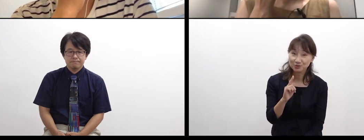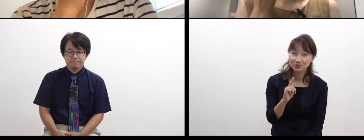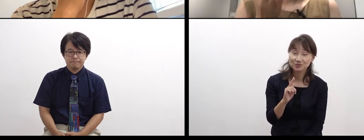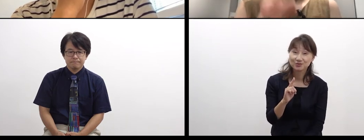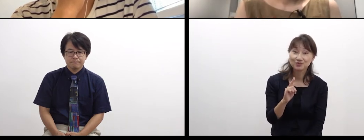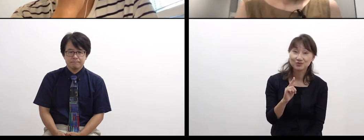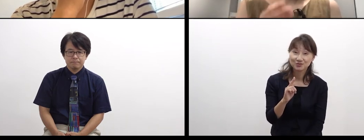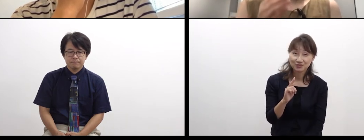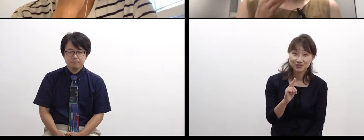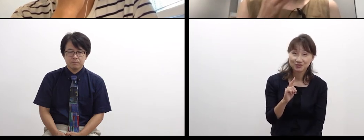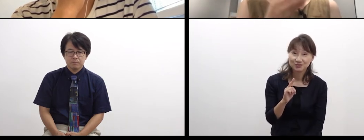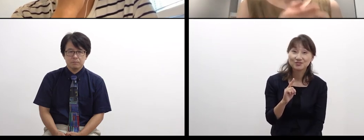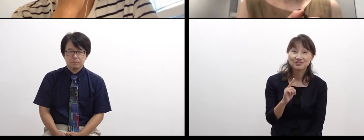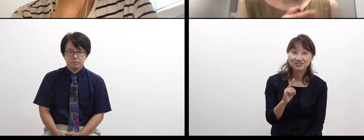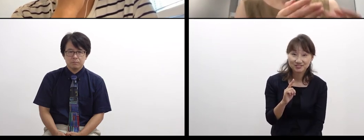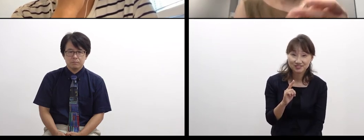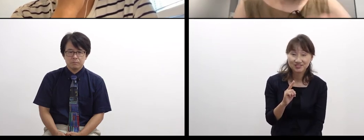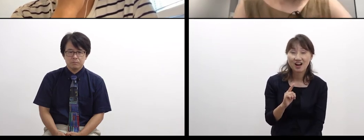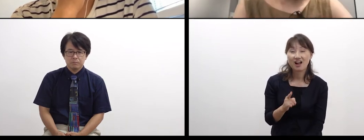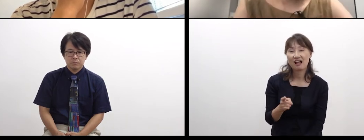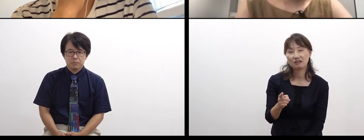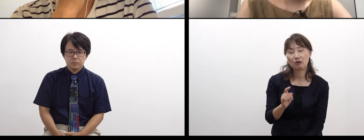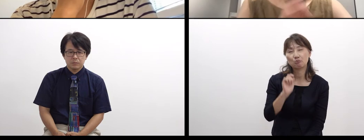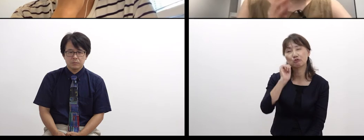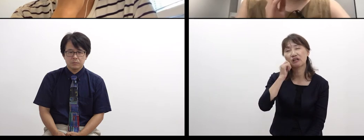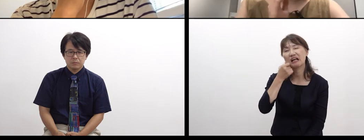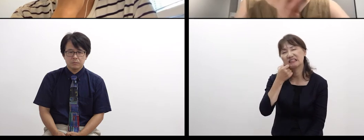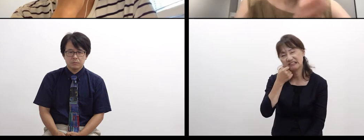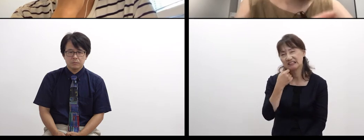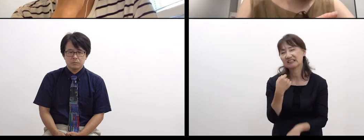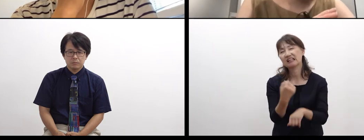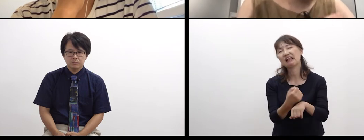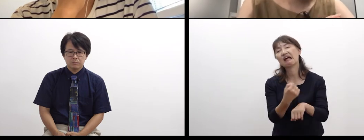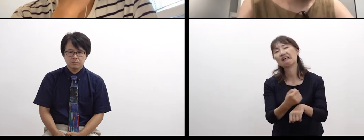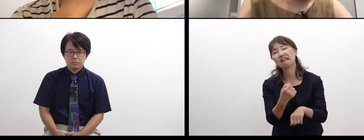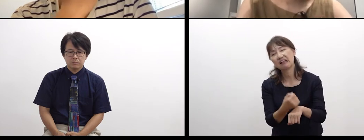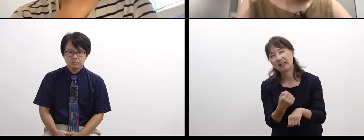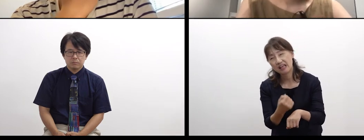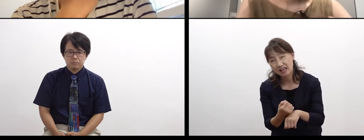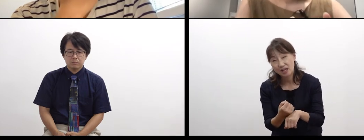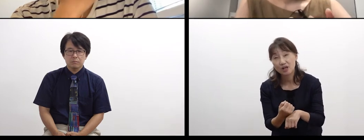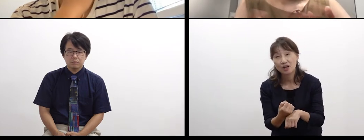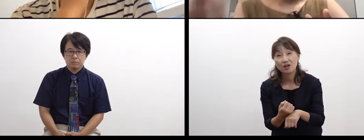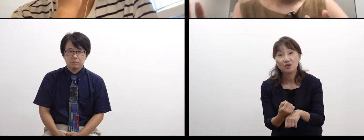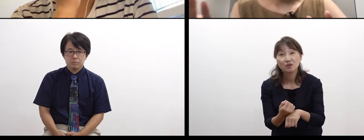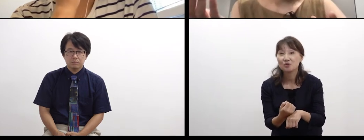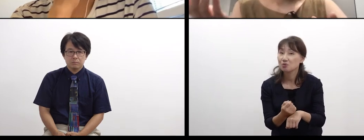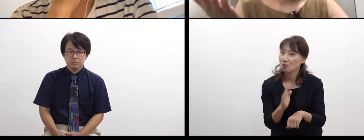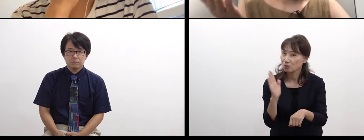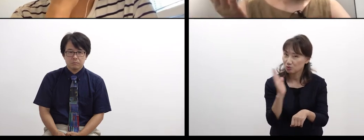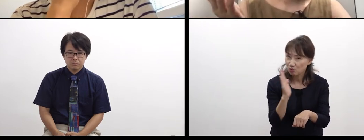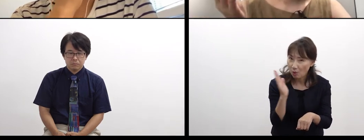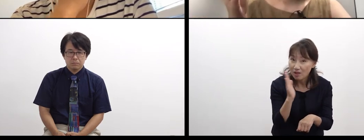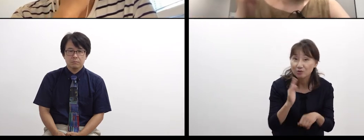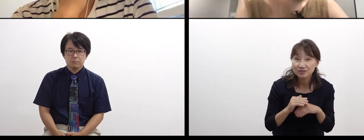that we are easy to say it’s difficult or tough,